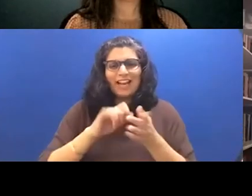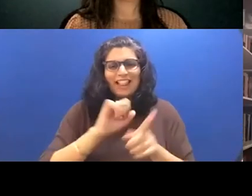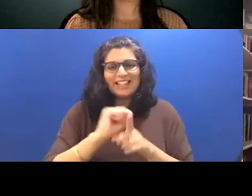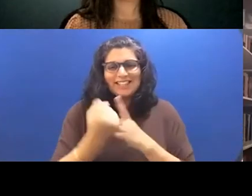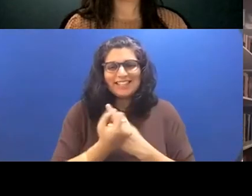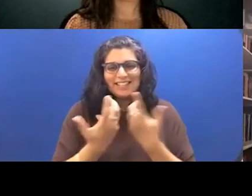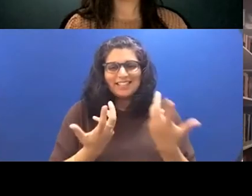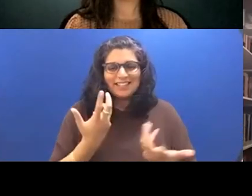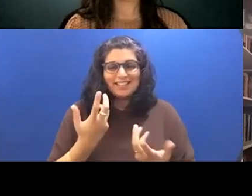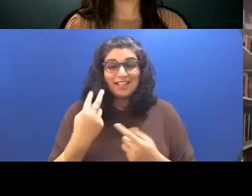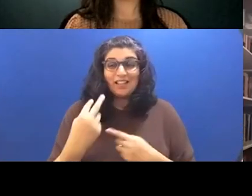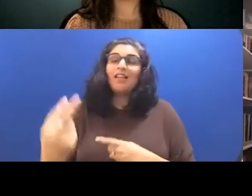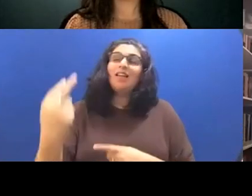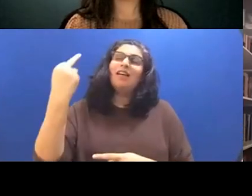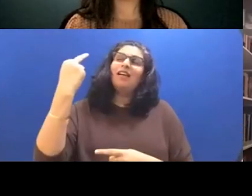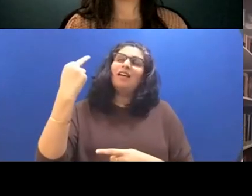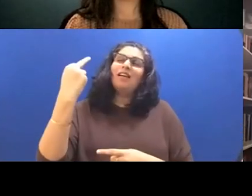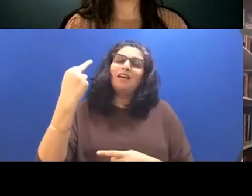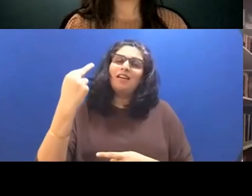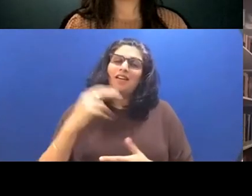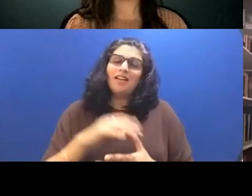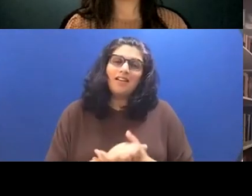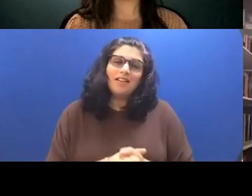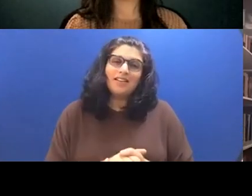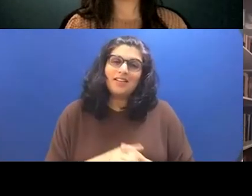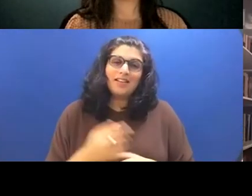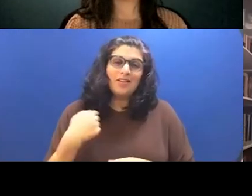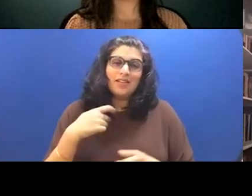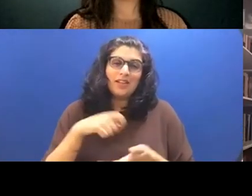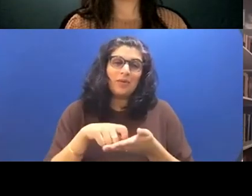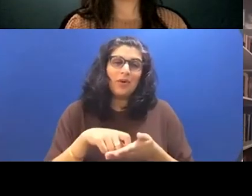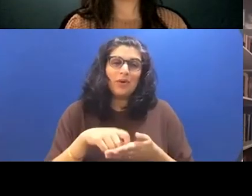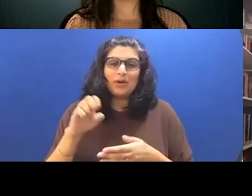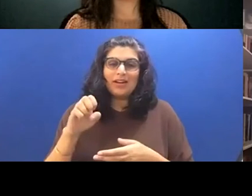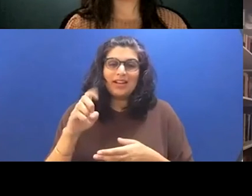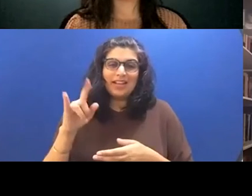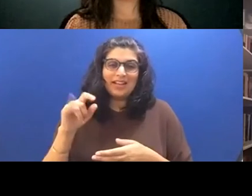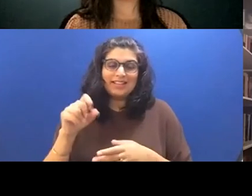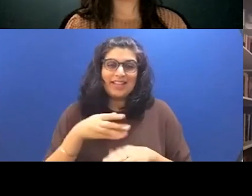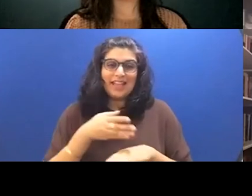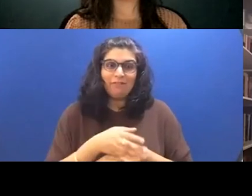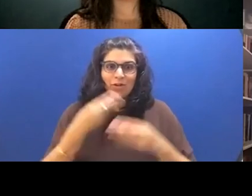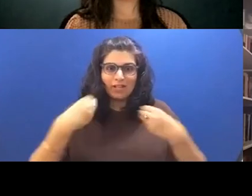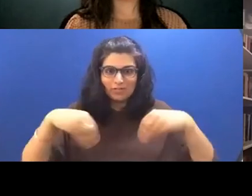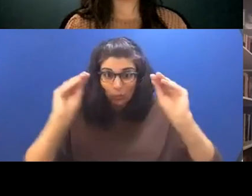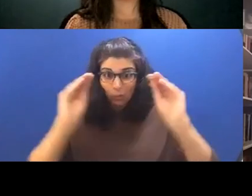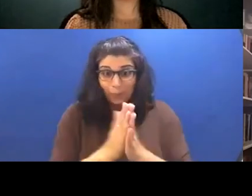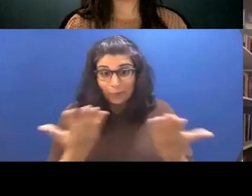the with the poker. I only voted my edits after I'd sold the book. So I think that I